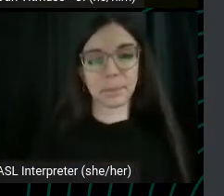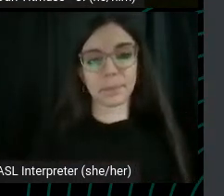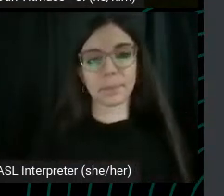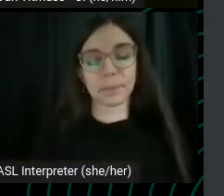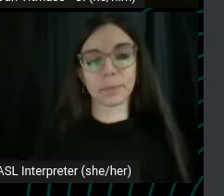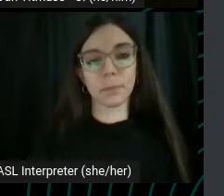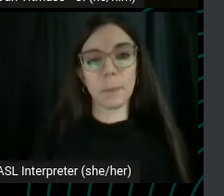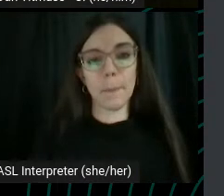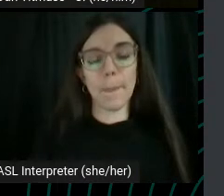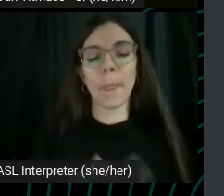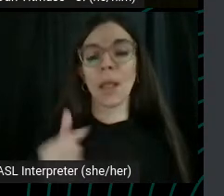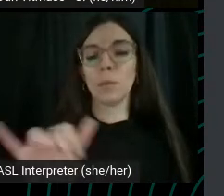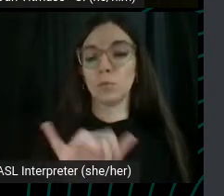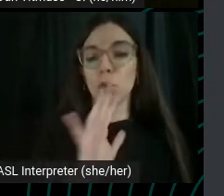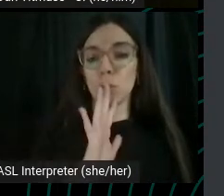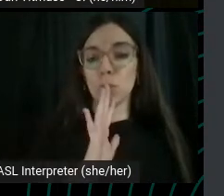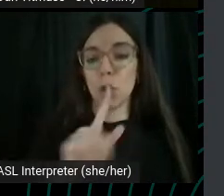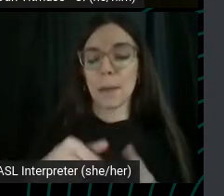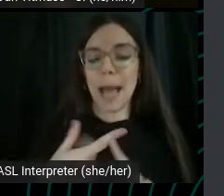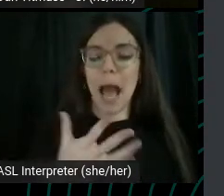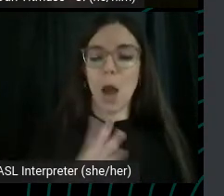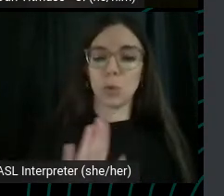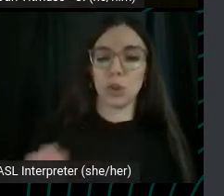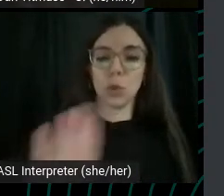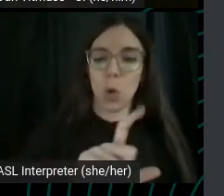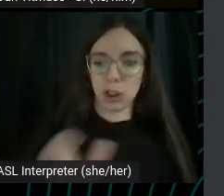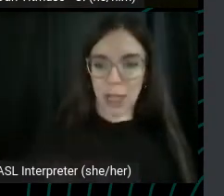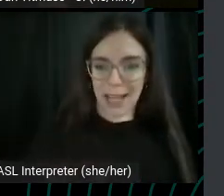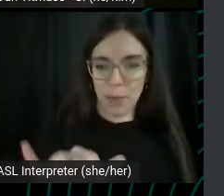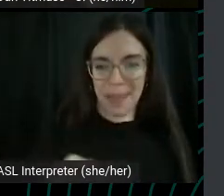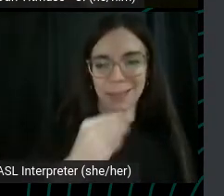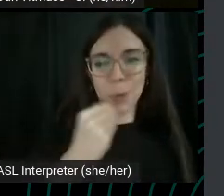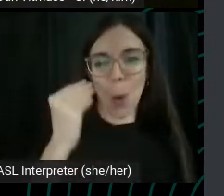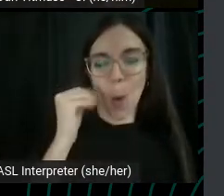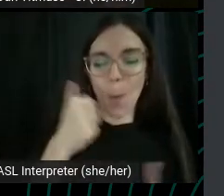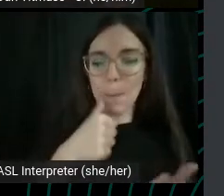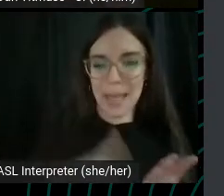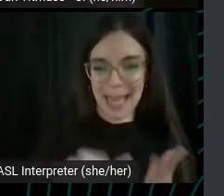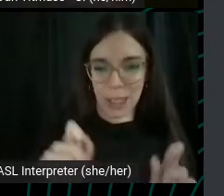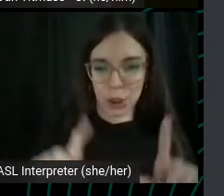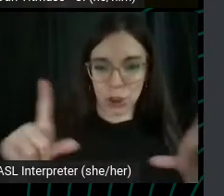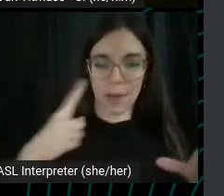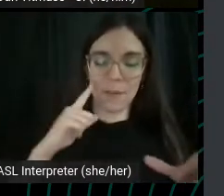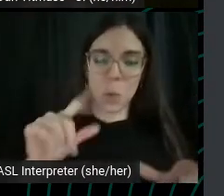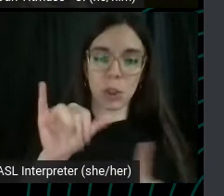Let's also talk about your channel. This is kind of like your homepage of YouTube. So we need to make sure you're being intentional.